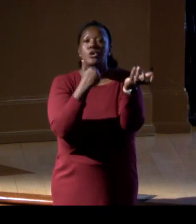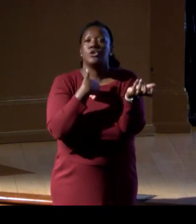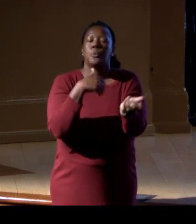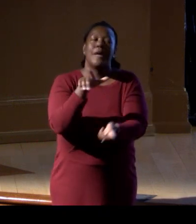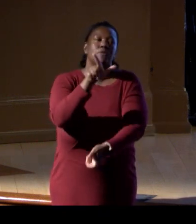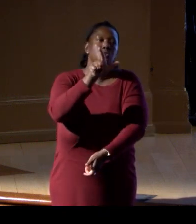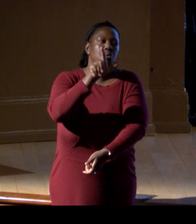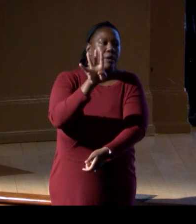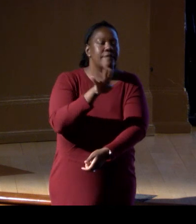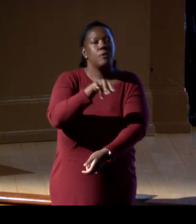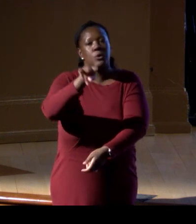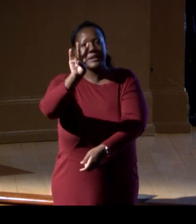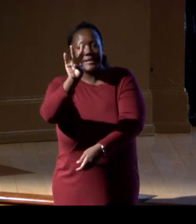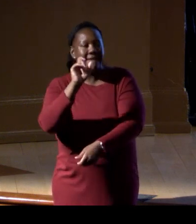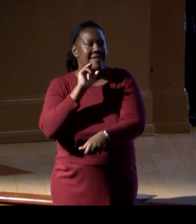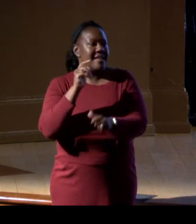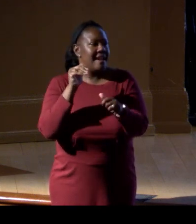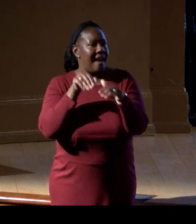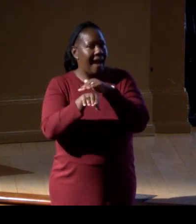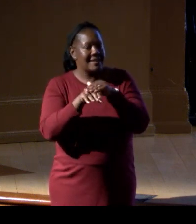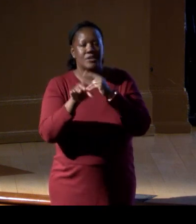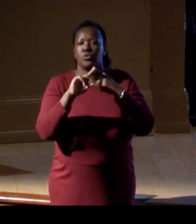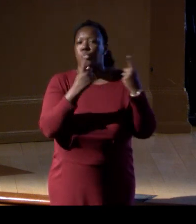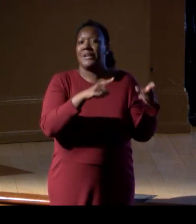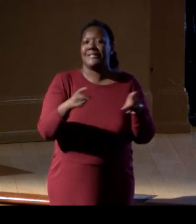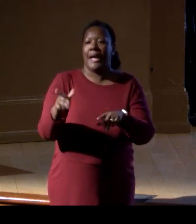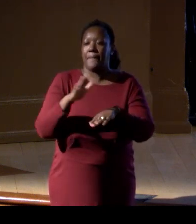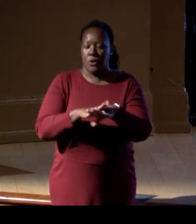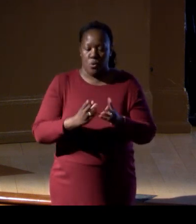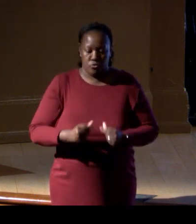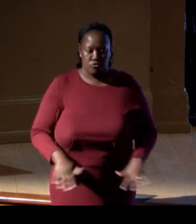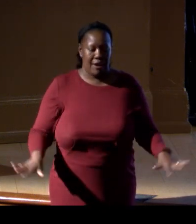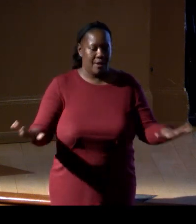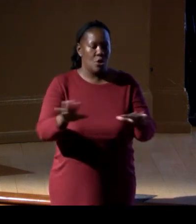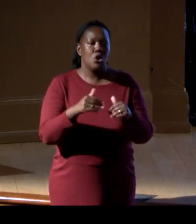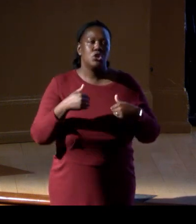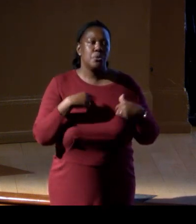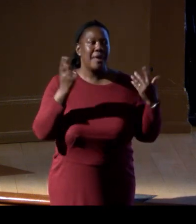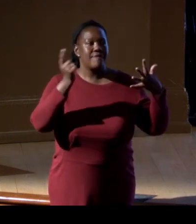on the ground. It's an amazing time. So we've got these complementary revolutions going on